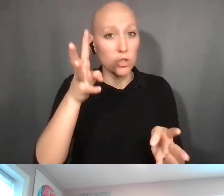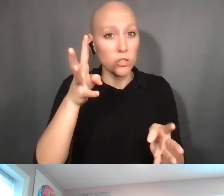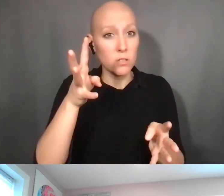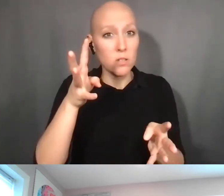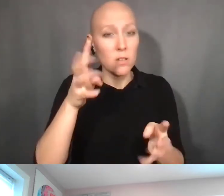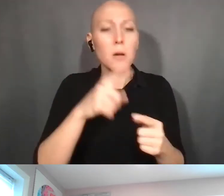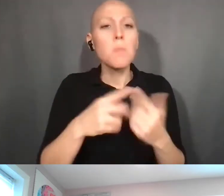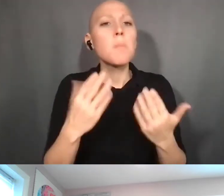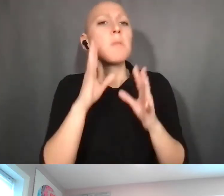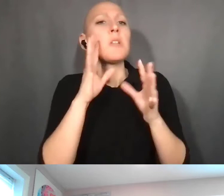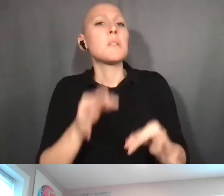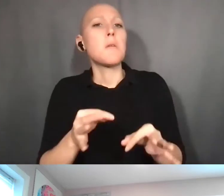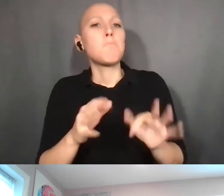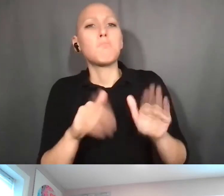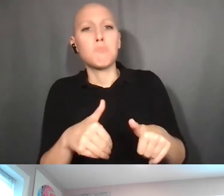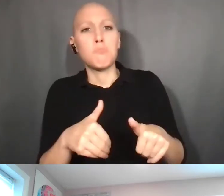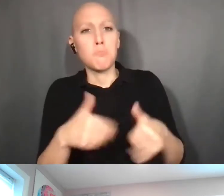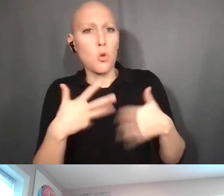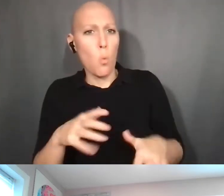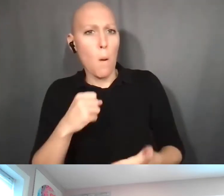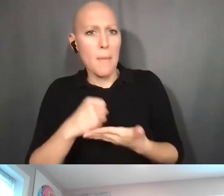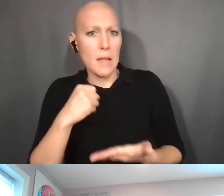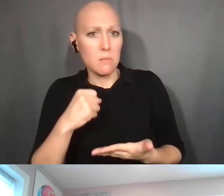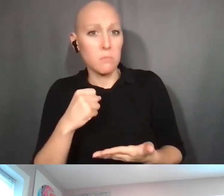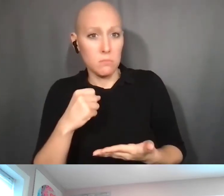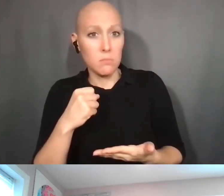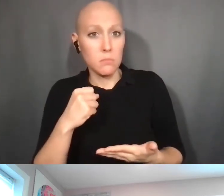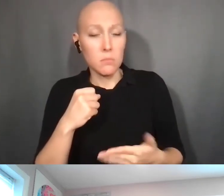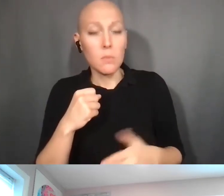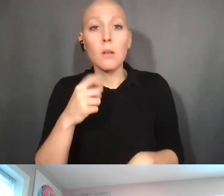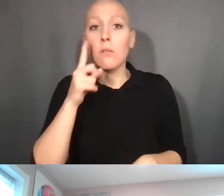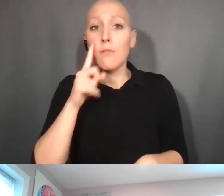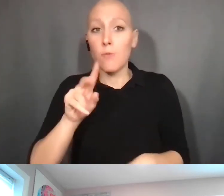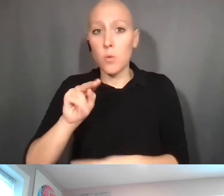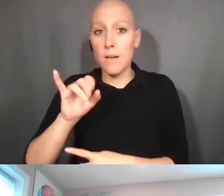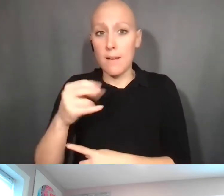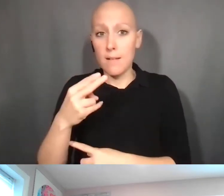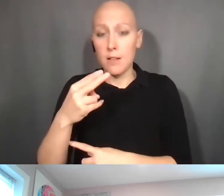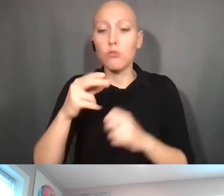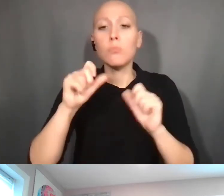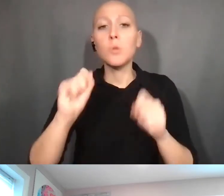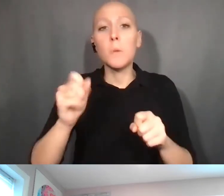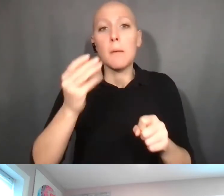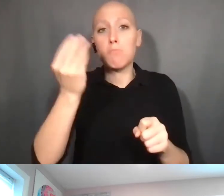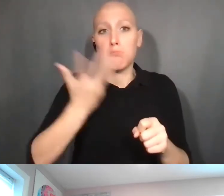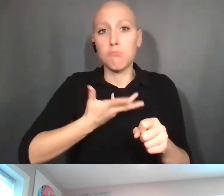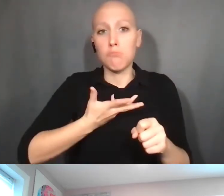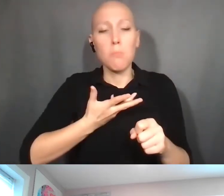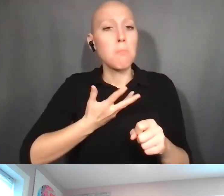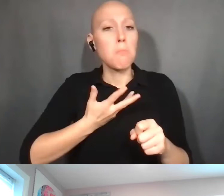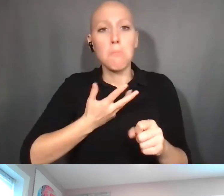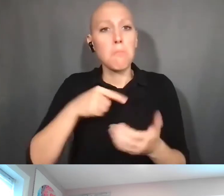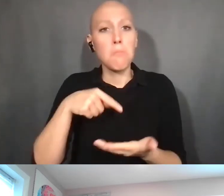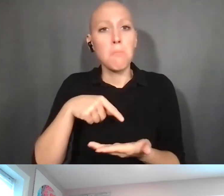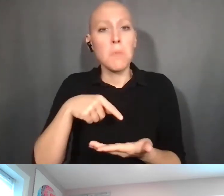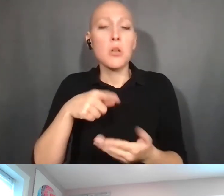and then for NIH, you can just tell us that it is a nonpatentable material or research tool.